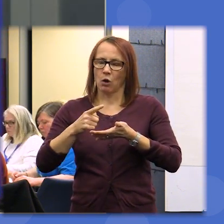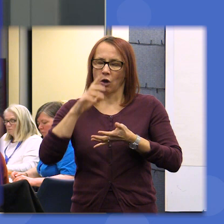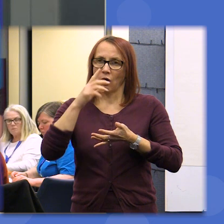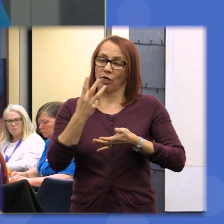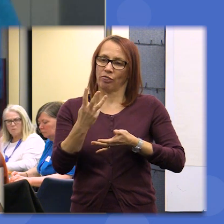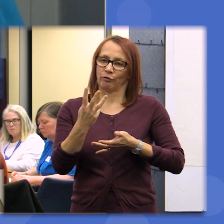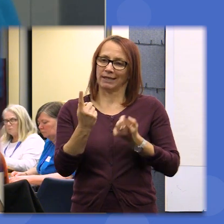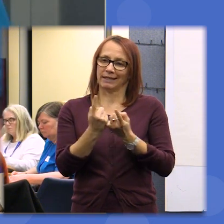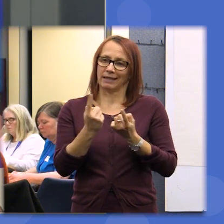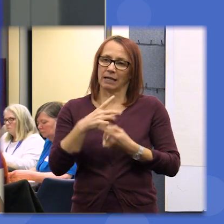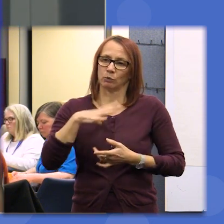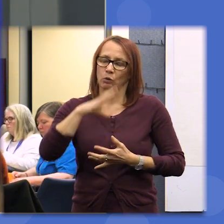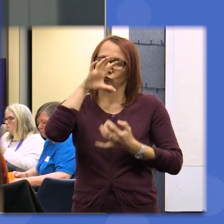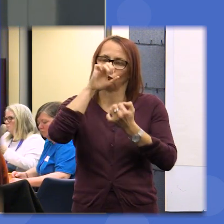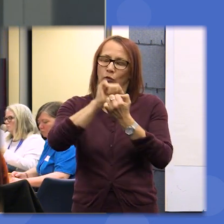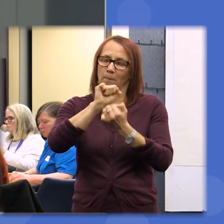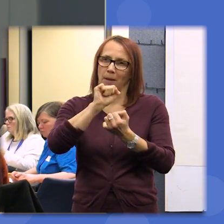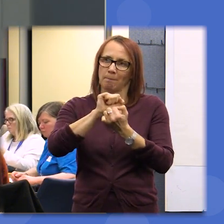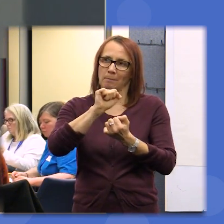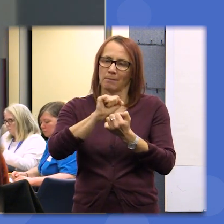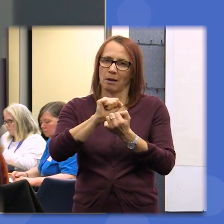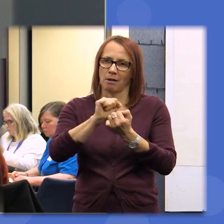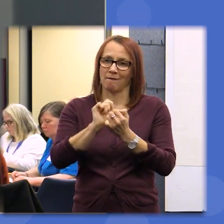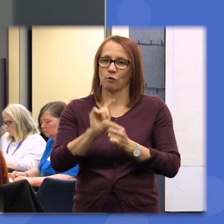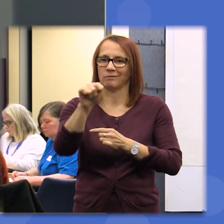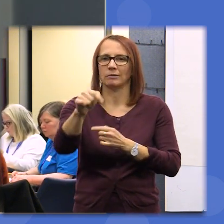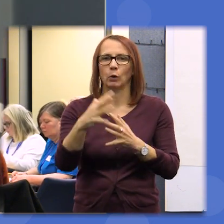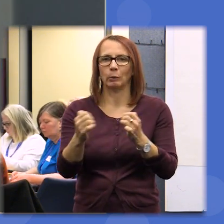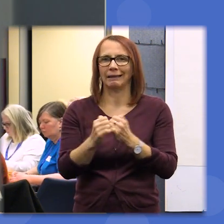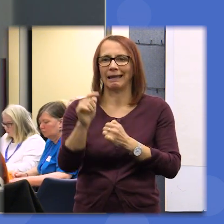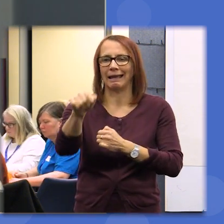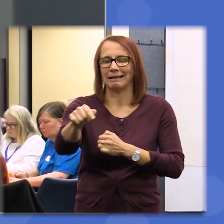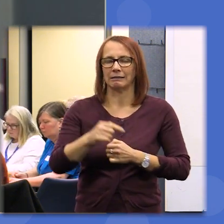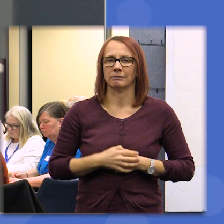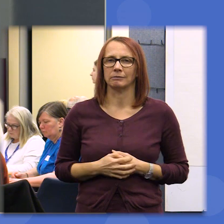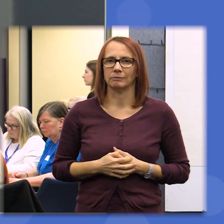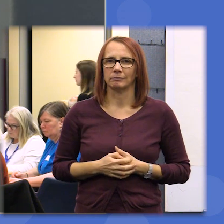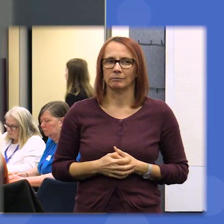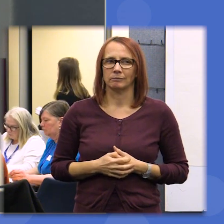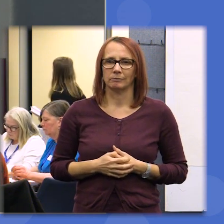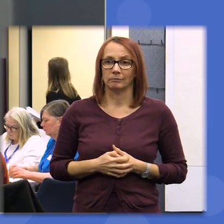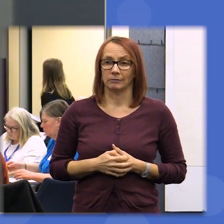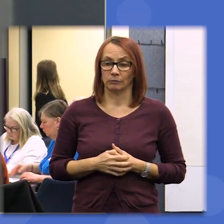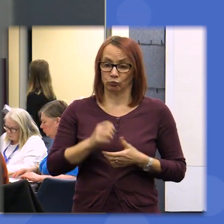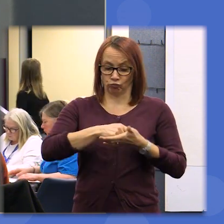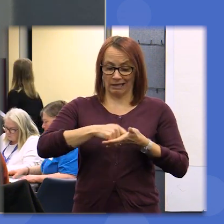going into the next weekend so they're just three things you'd like to remember we're collect them in and we give them back to you at the start so please if